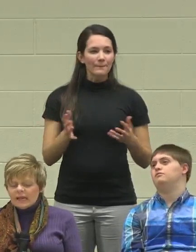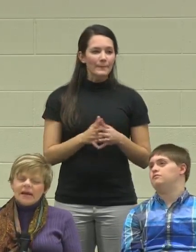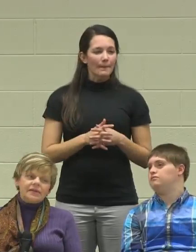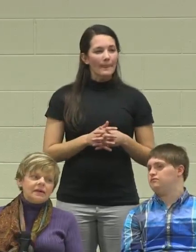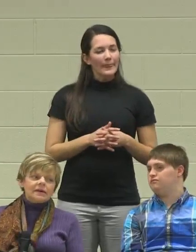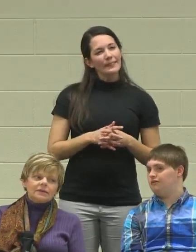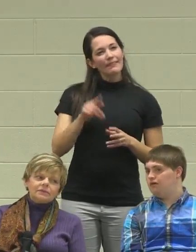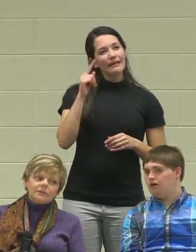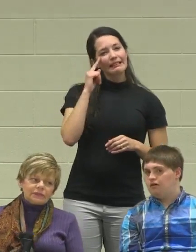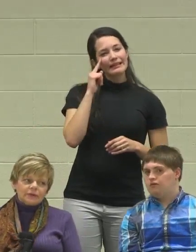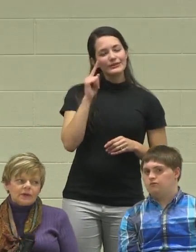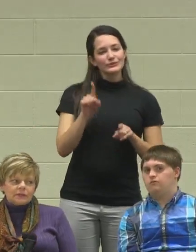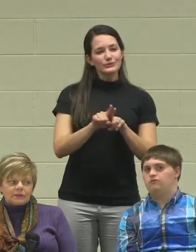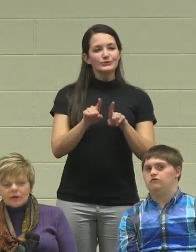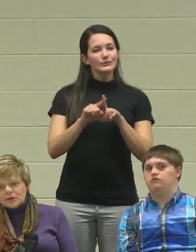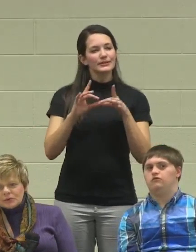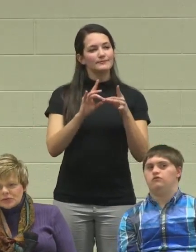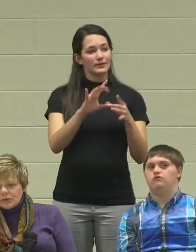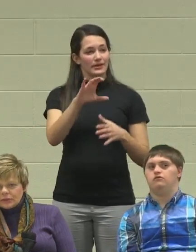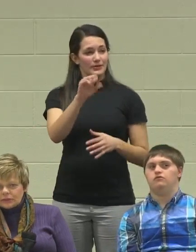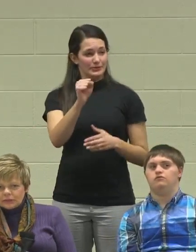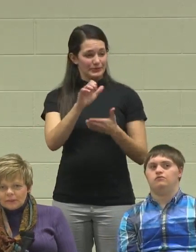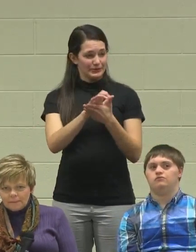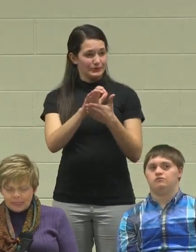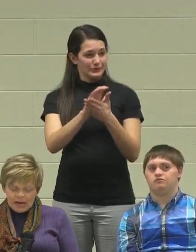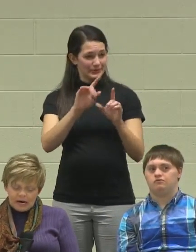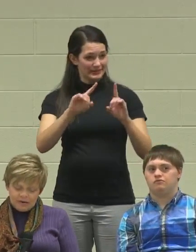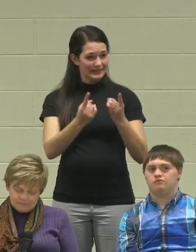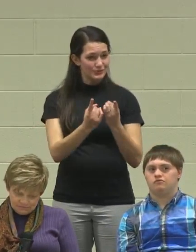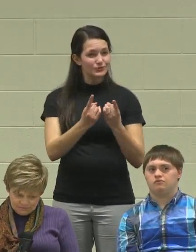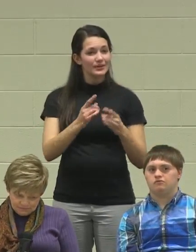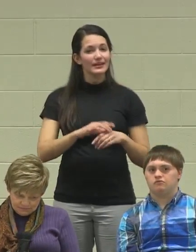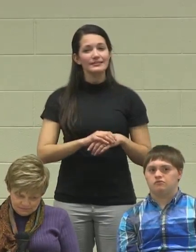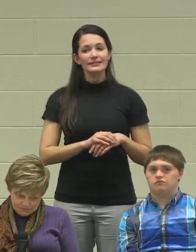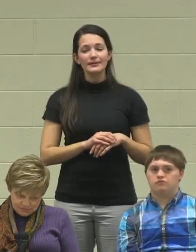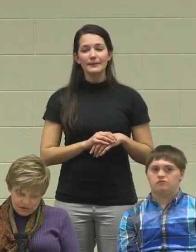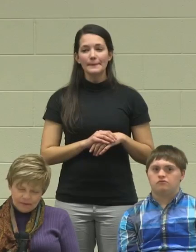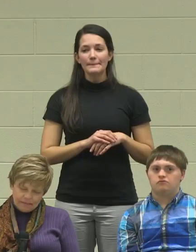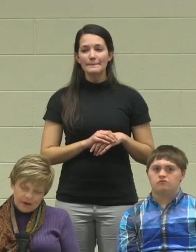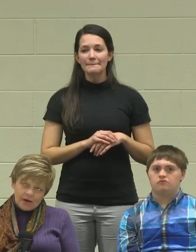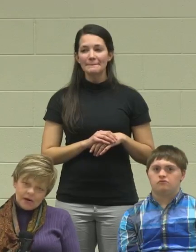I think as far a Colorado Springs School District,